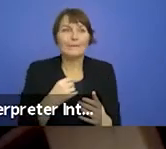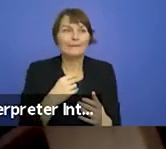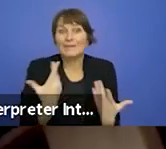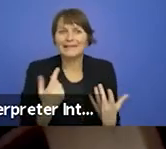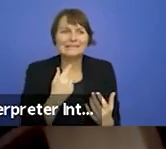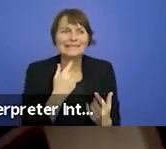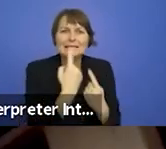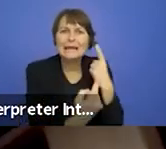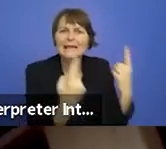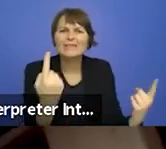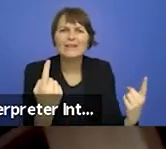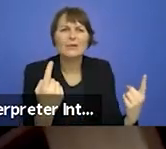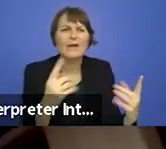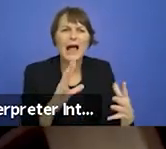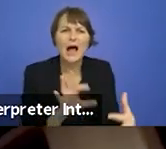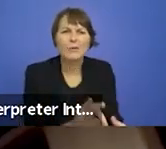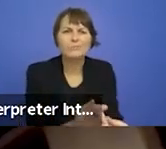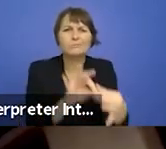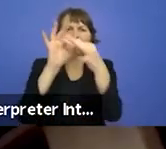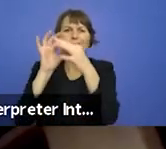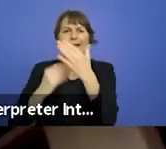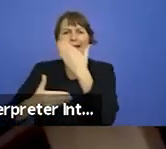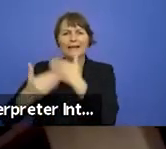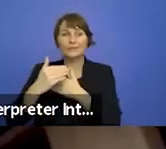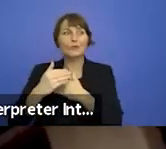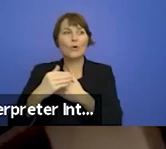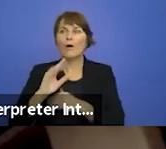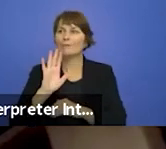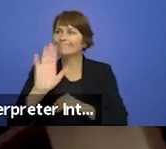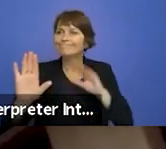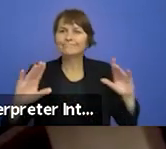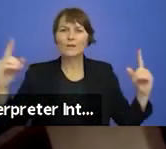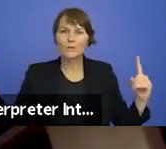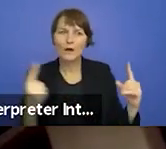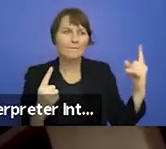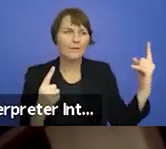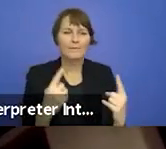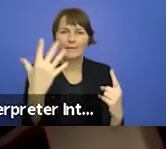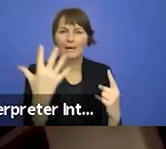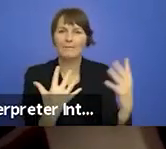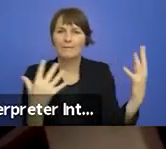words: How do we live together in this new world ? So suddenly I find myself with a new mission.